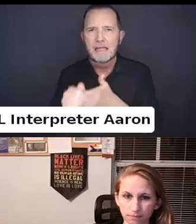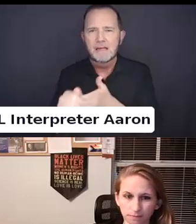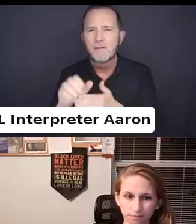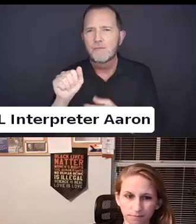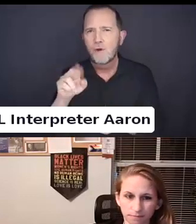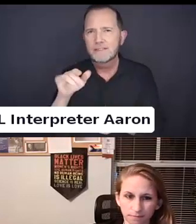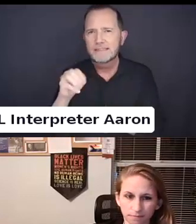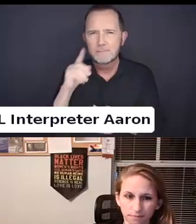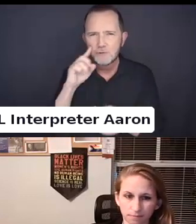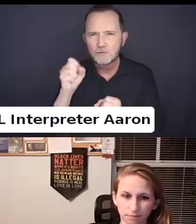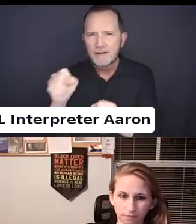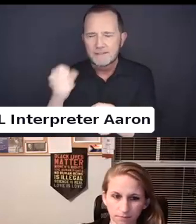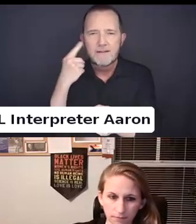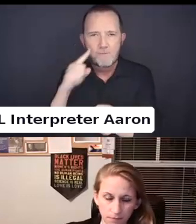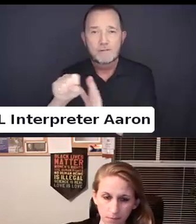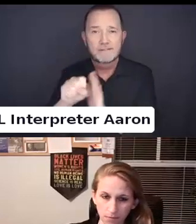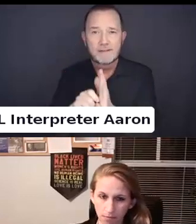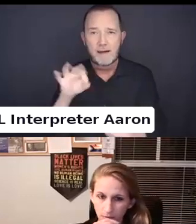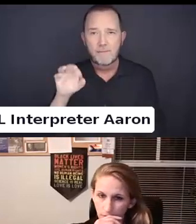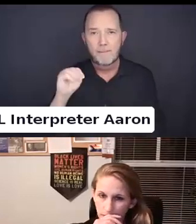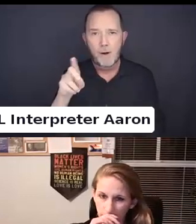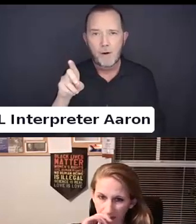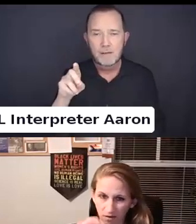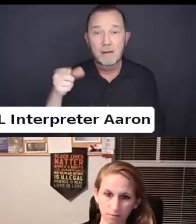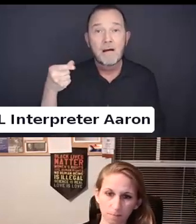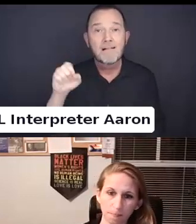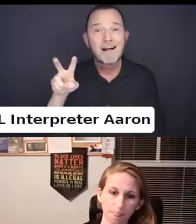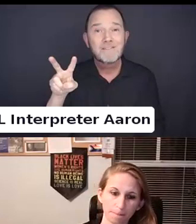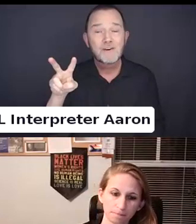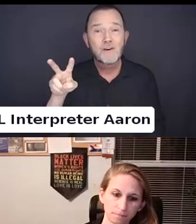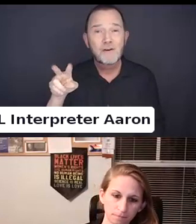Being appointed by the governor Westmore.